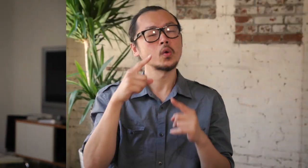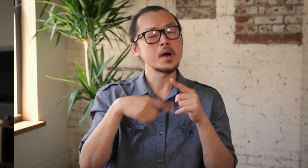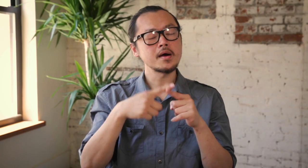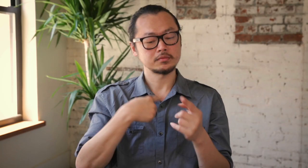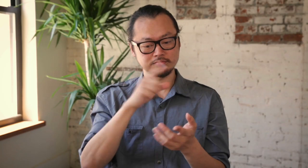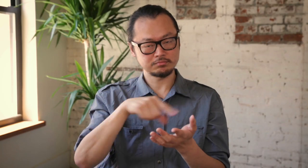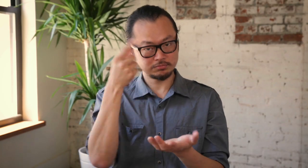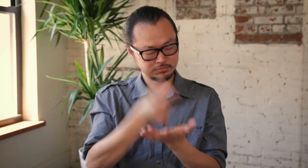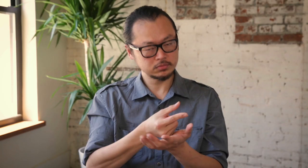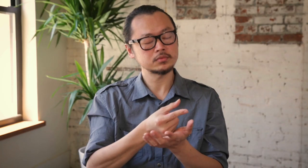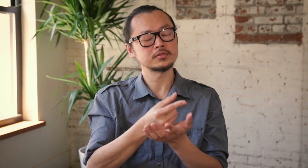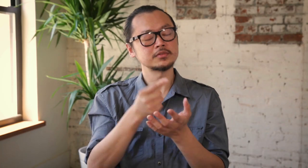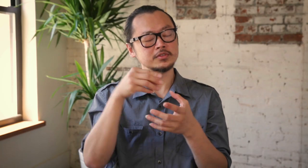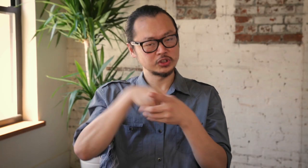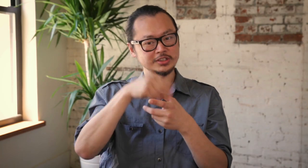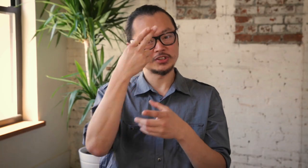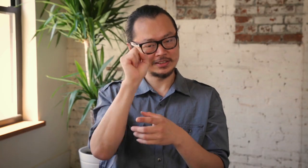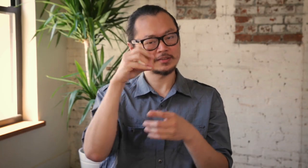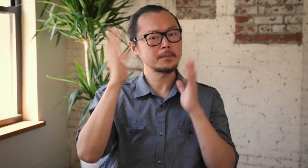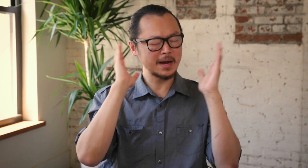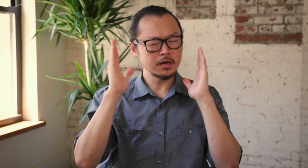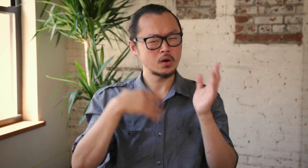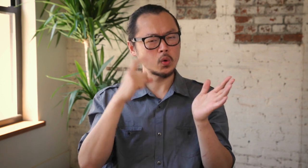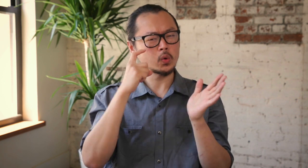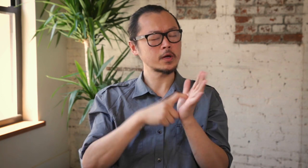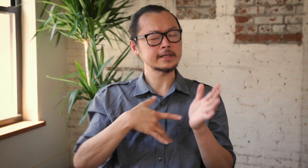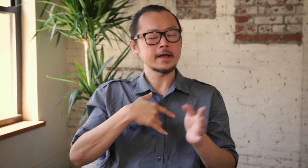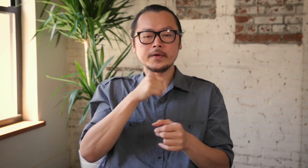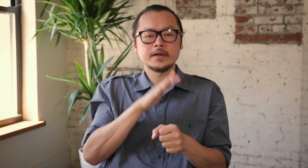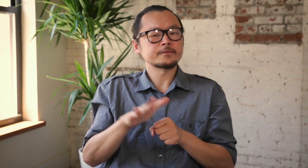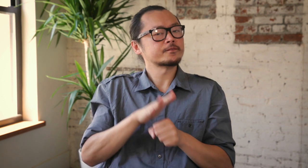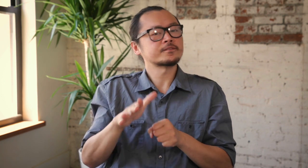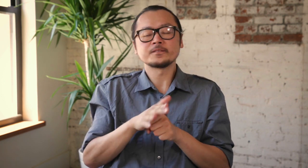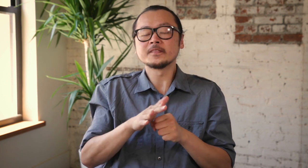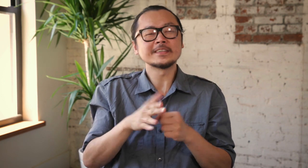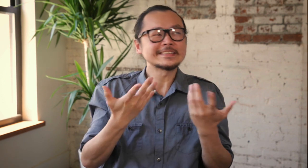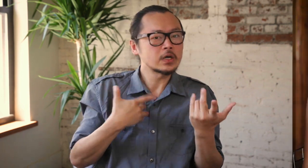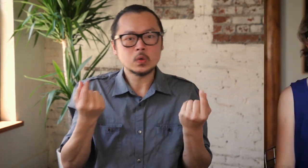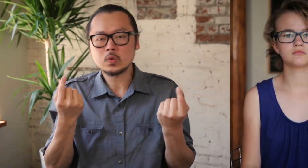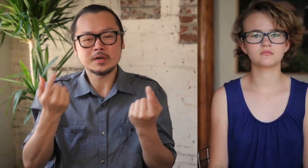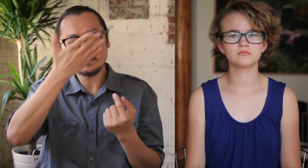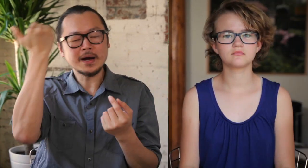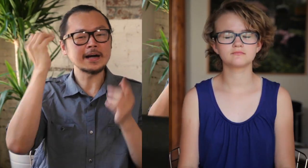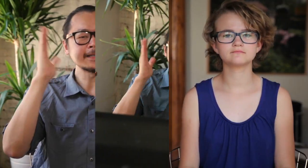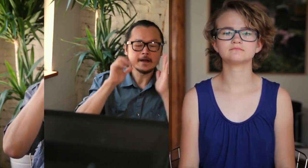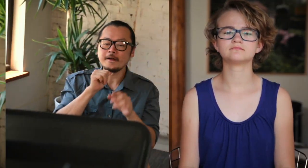When I graduated from school in Malaysia, I felt there was not enough things to do.